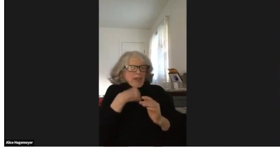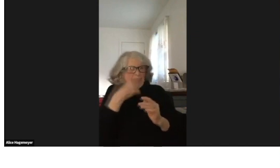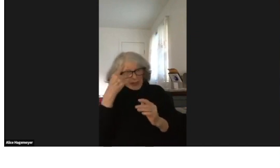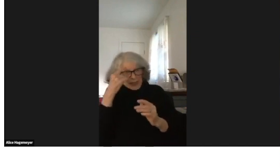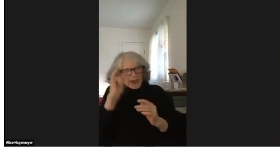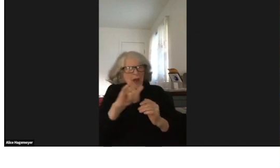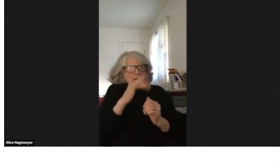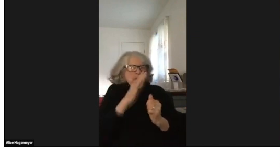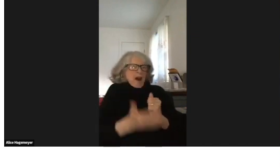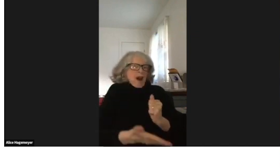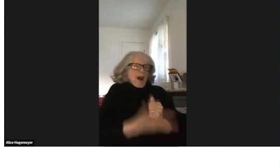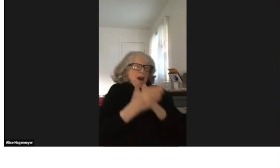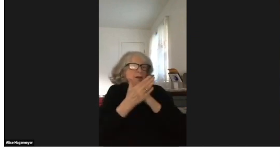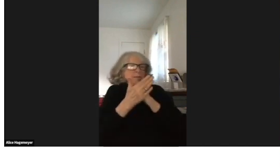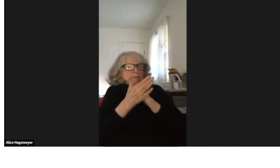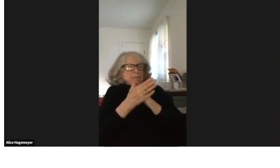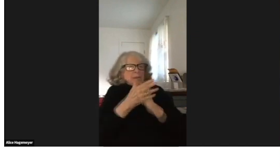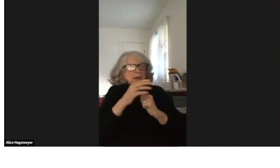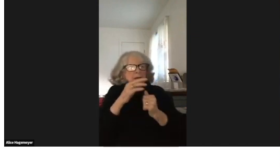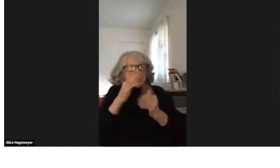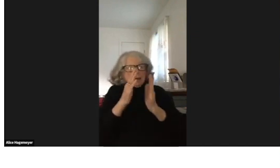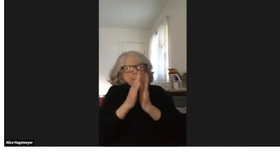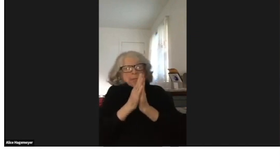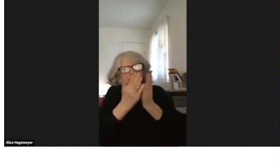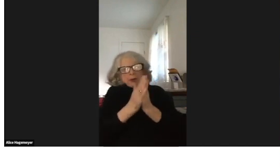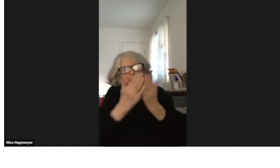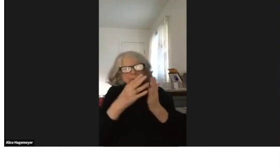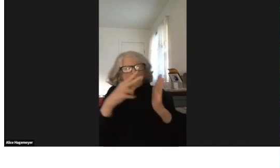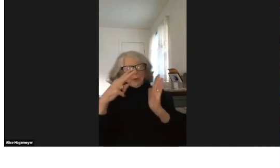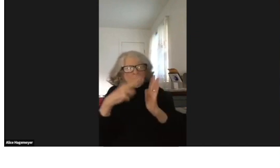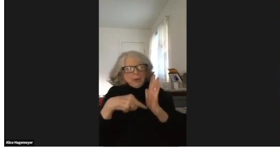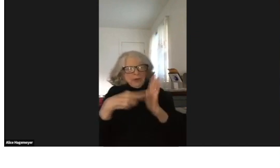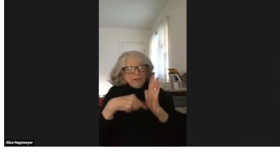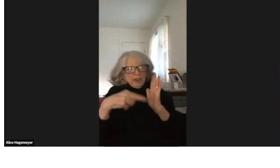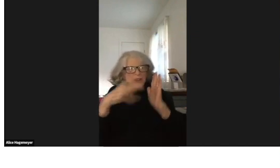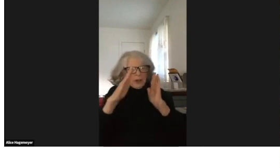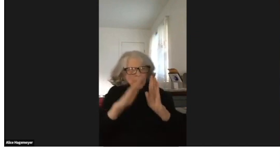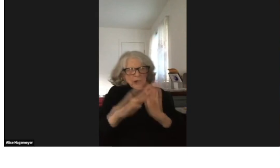There's so many ways to think about deaf culture and its many --